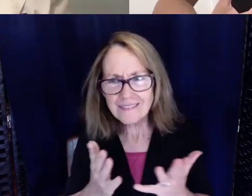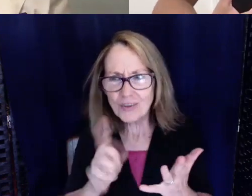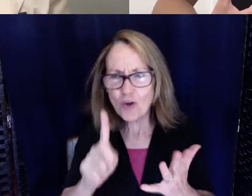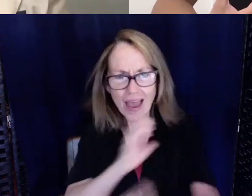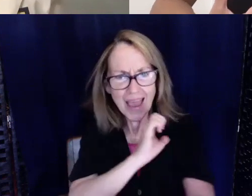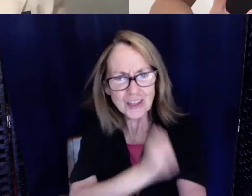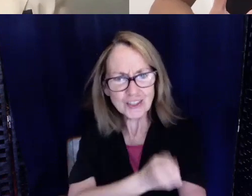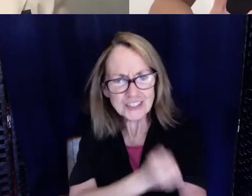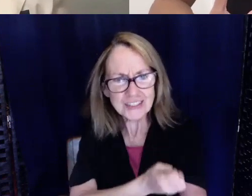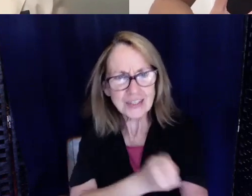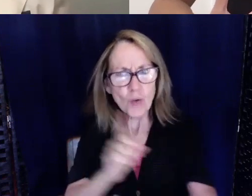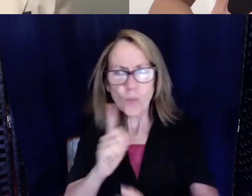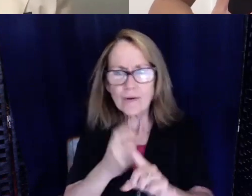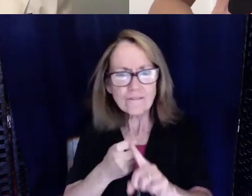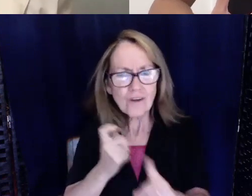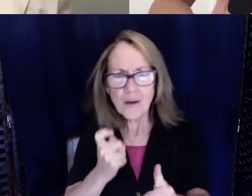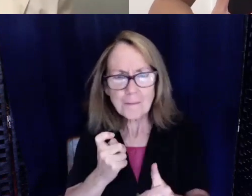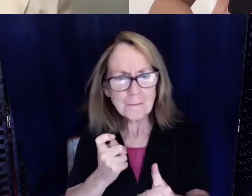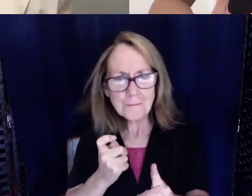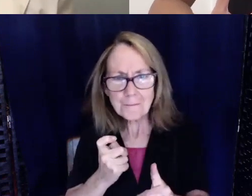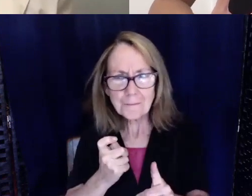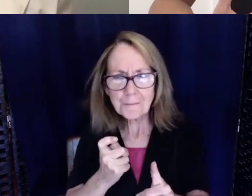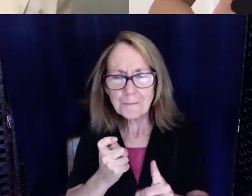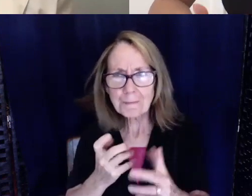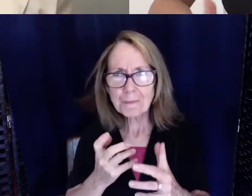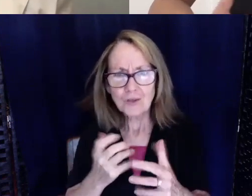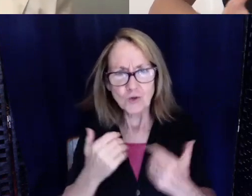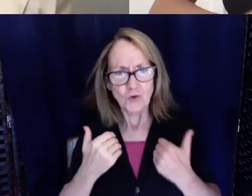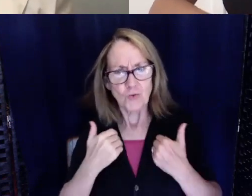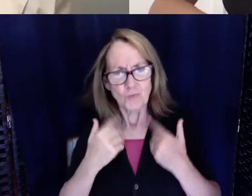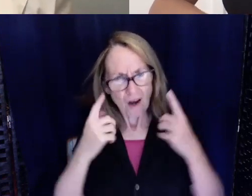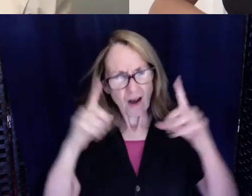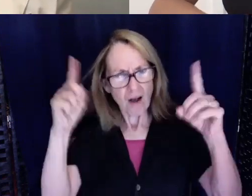and your drive to have accomplished all these things